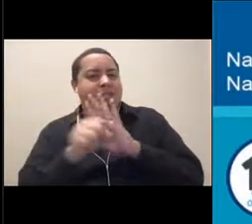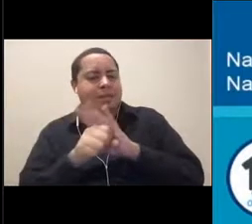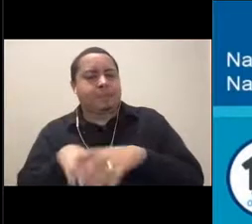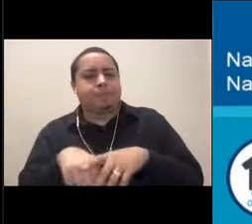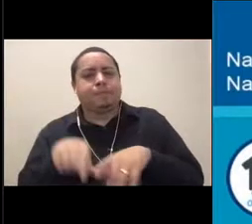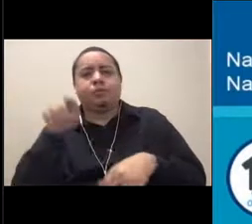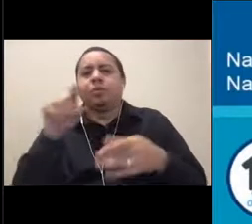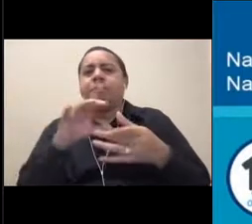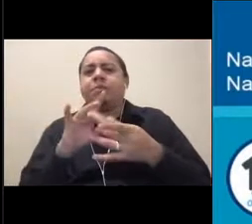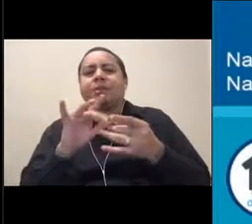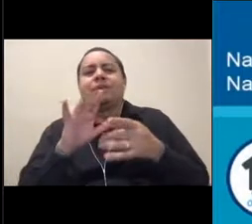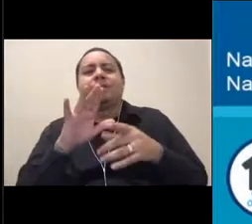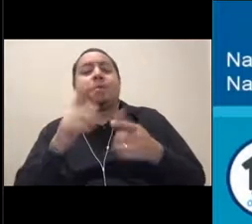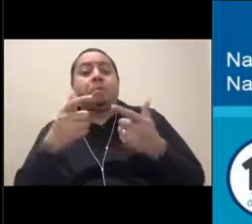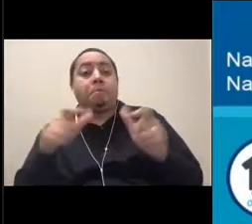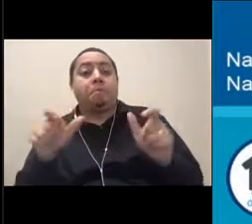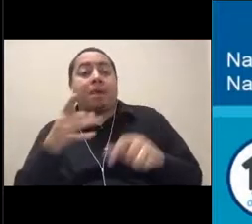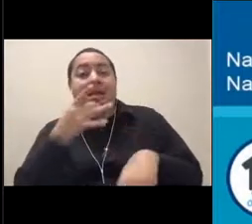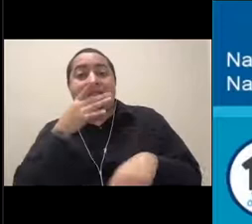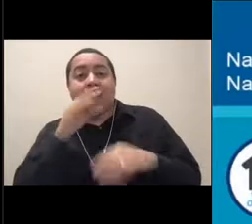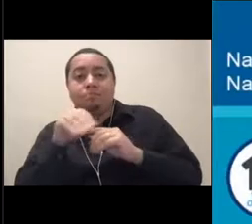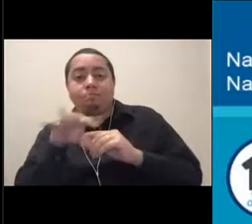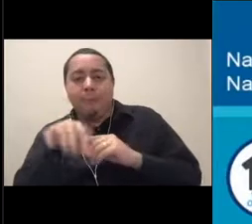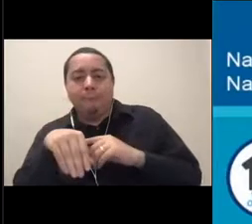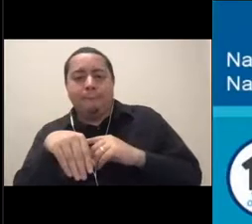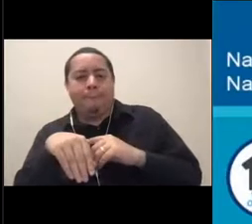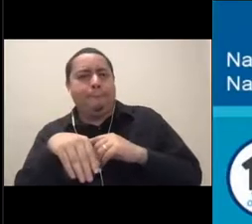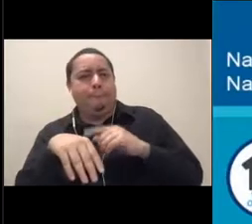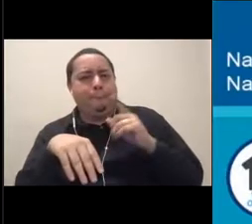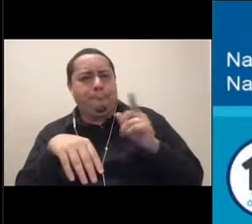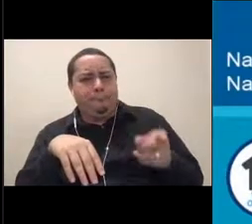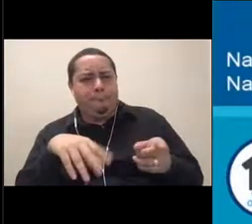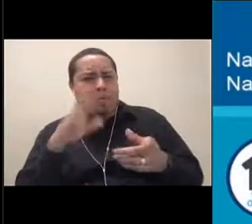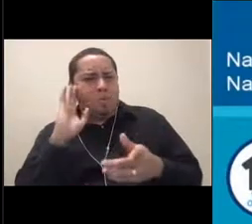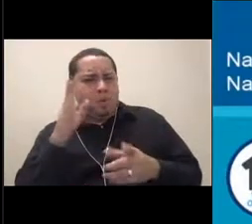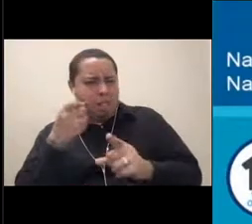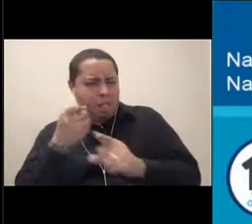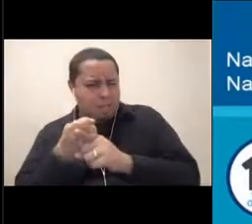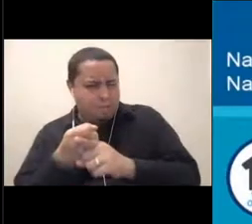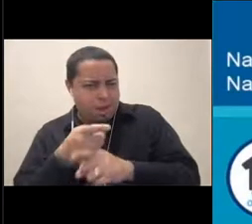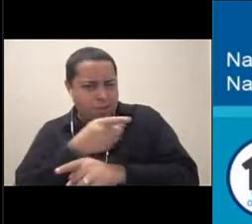do they affect the life that's used to being in the dark? So are we hurting any of those animals